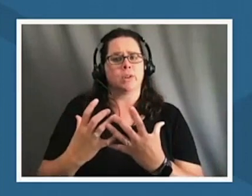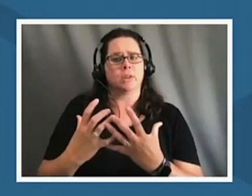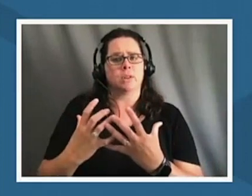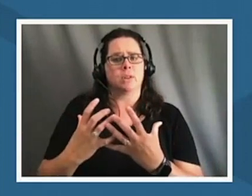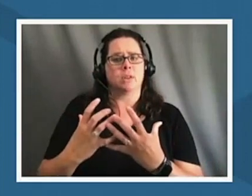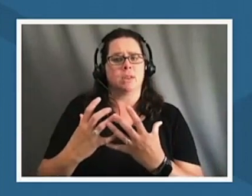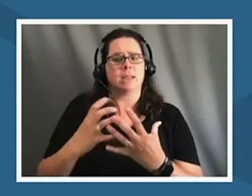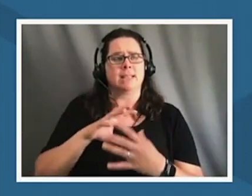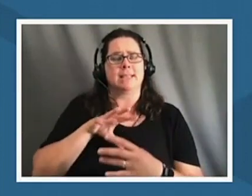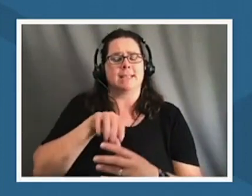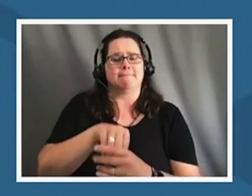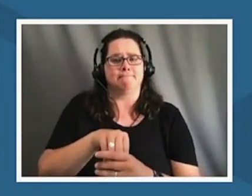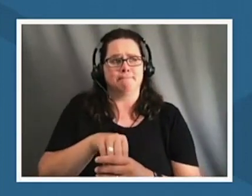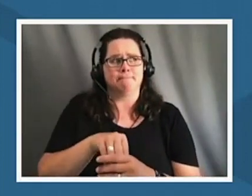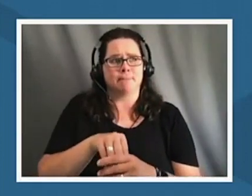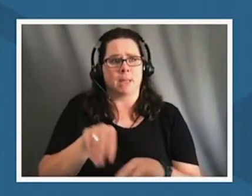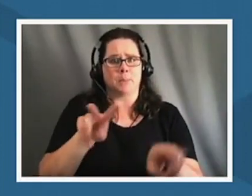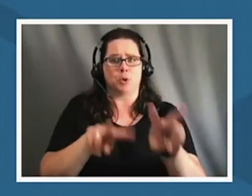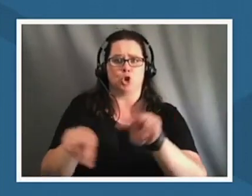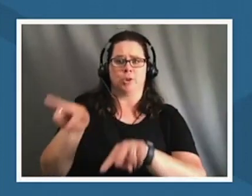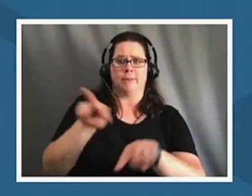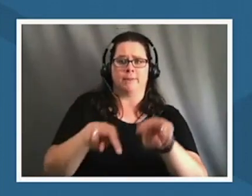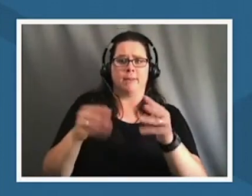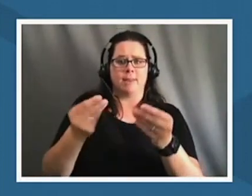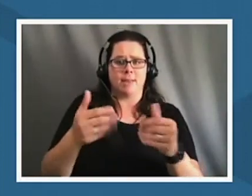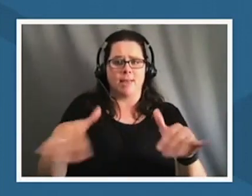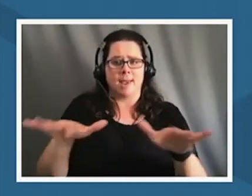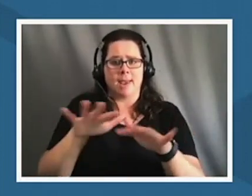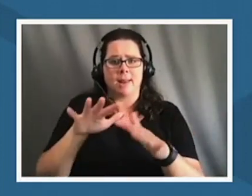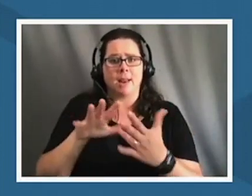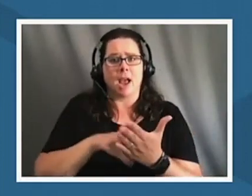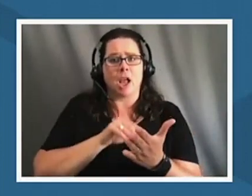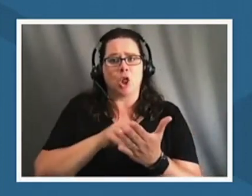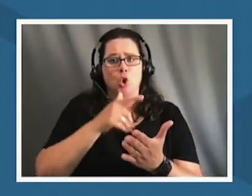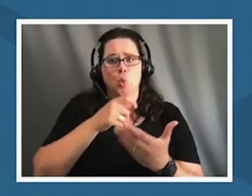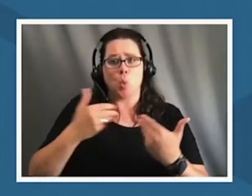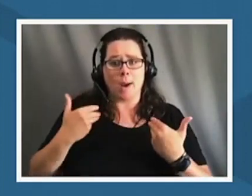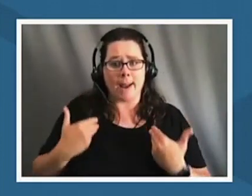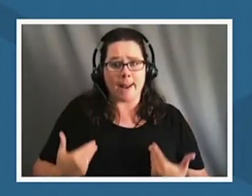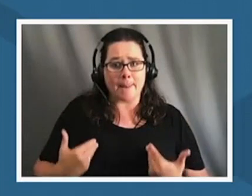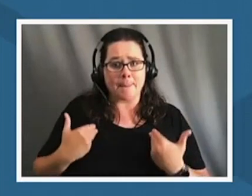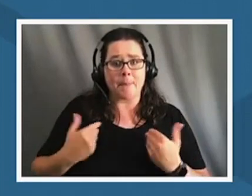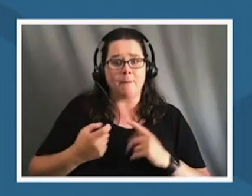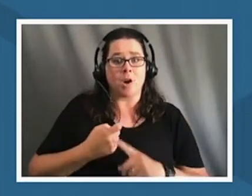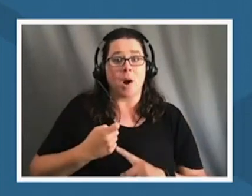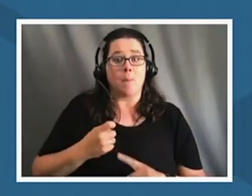that i learn who i am